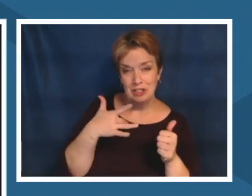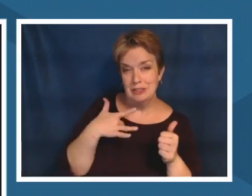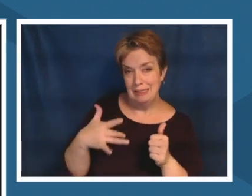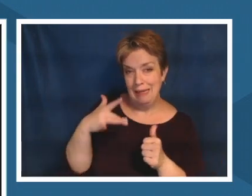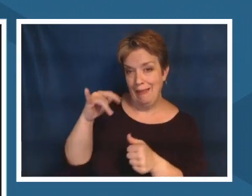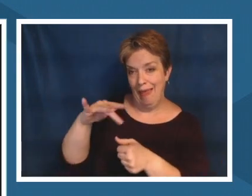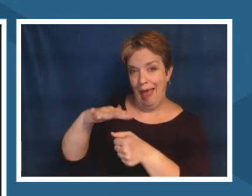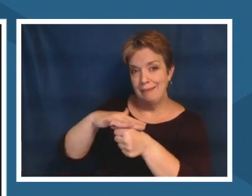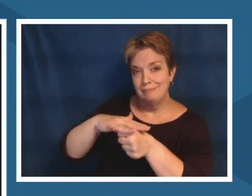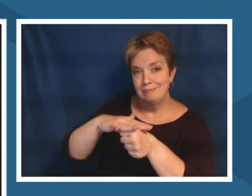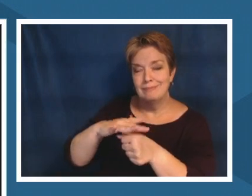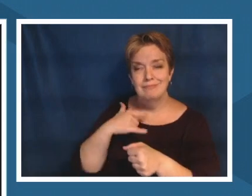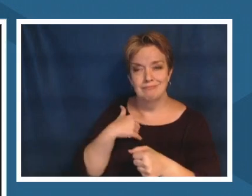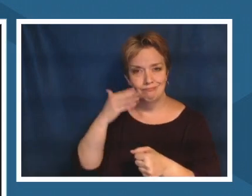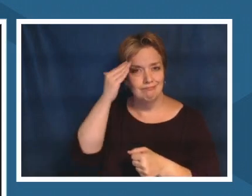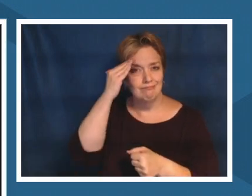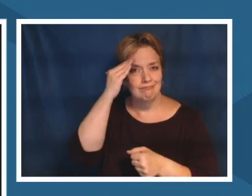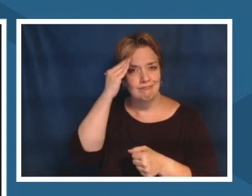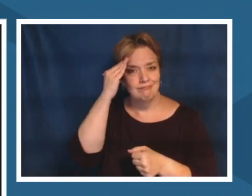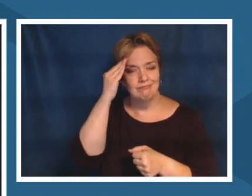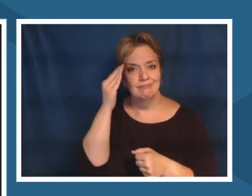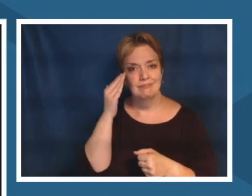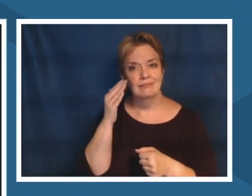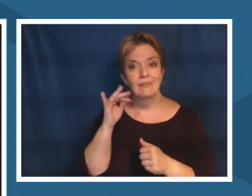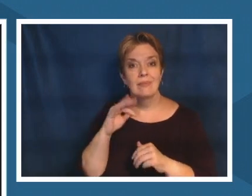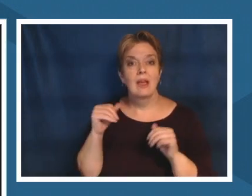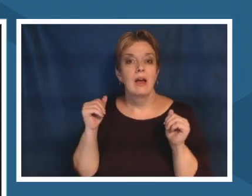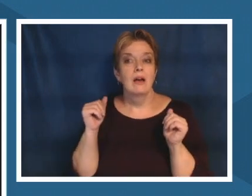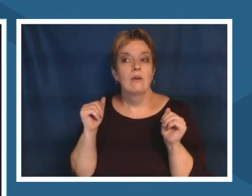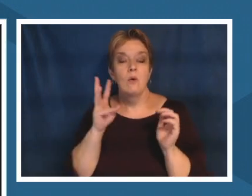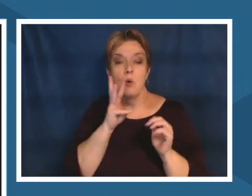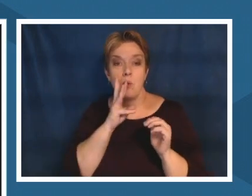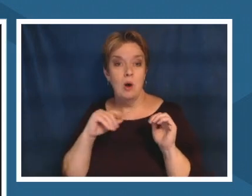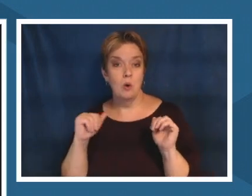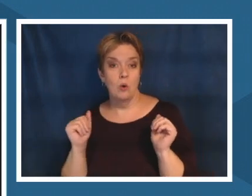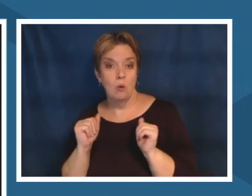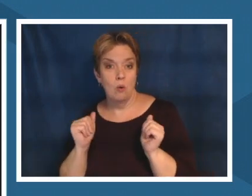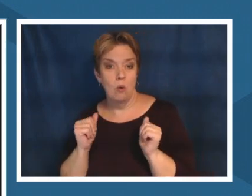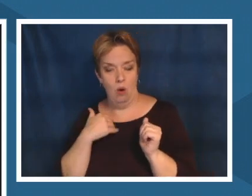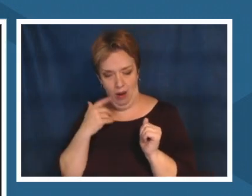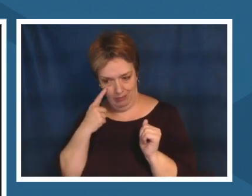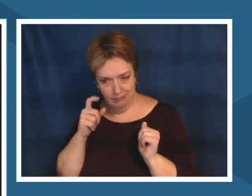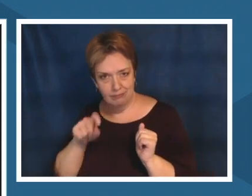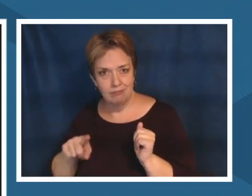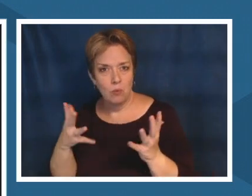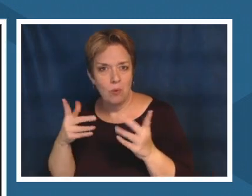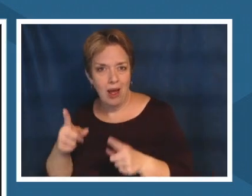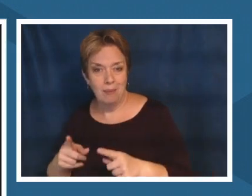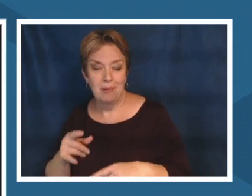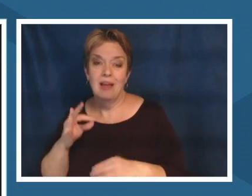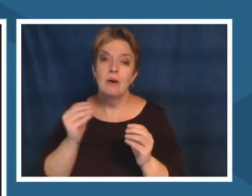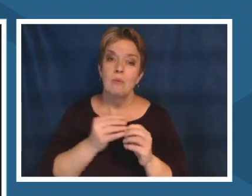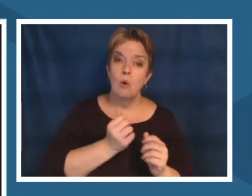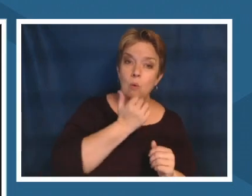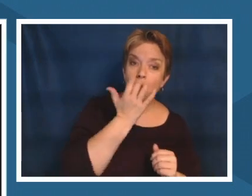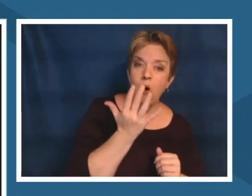it'll tell me like when the water gets colder what happens there when the water